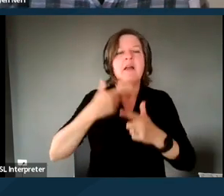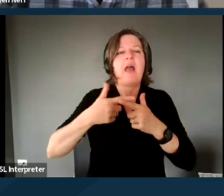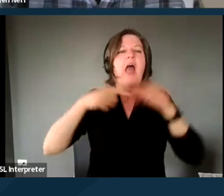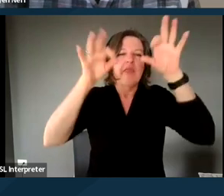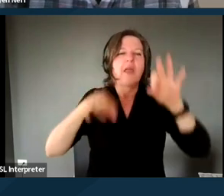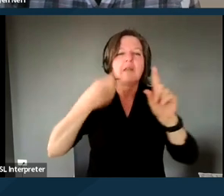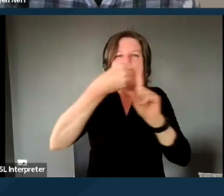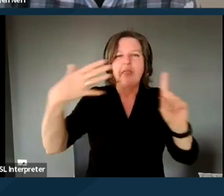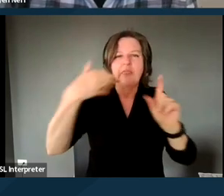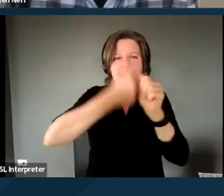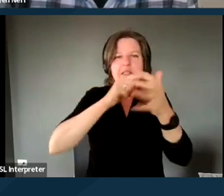If you wanna move to the next slide.